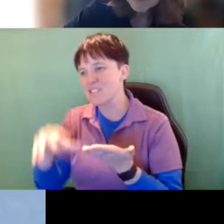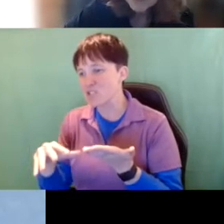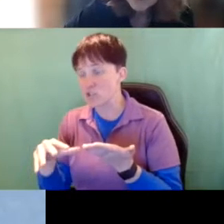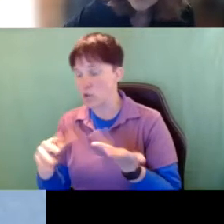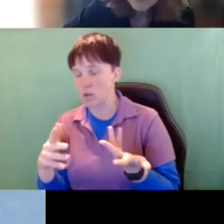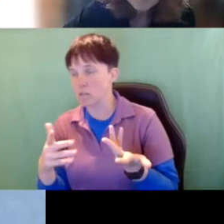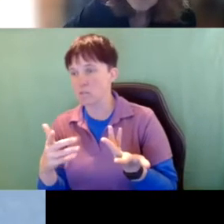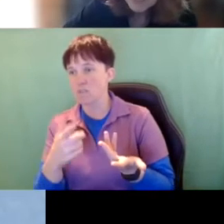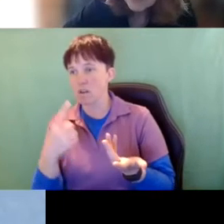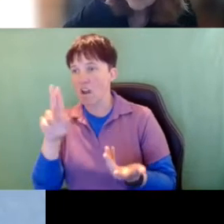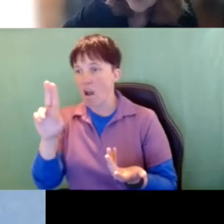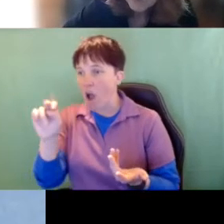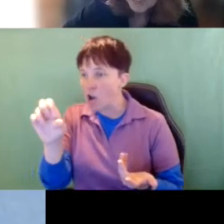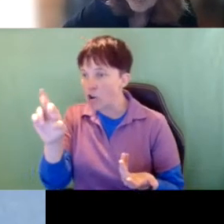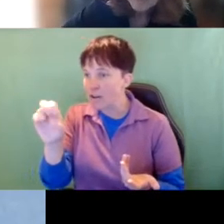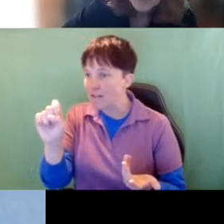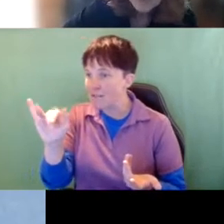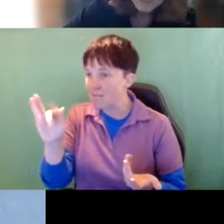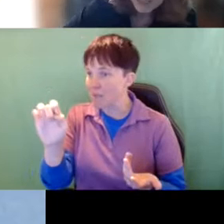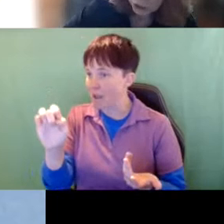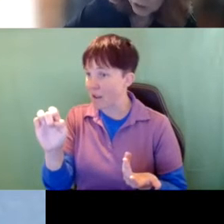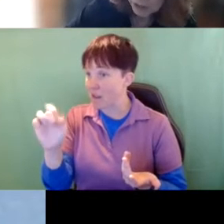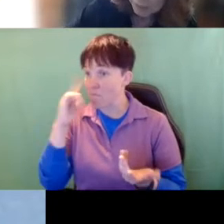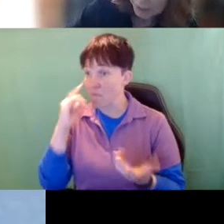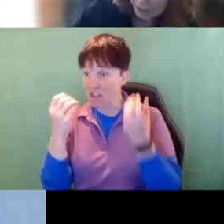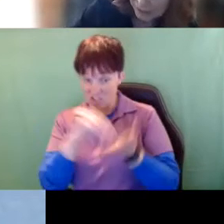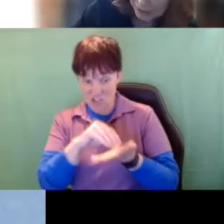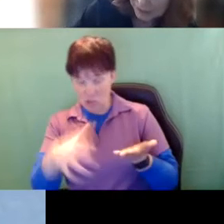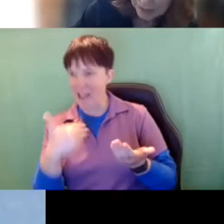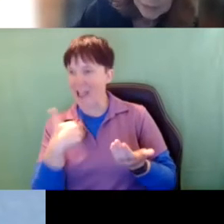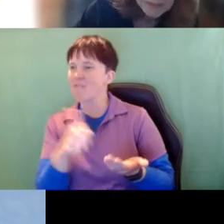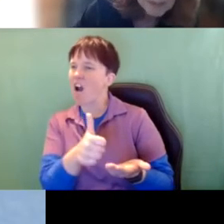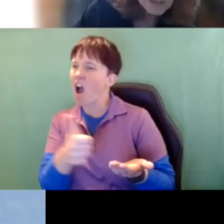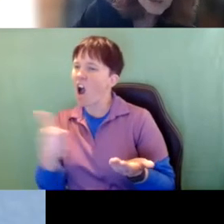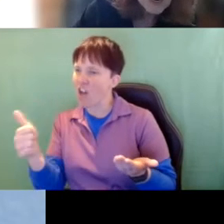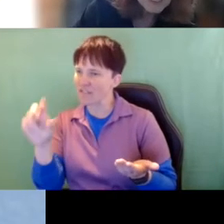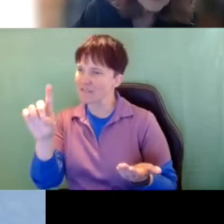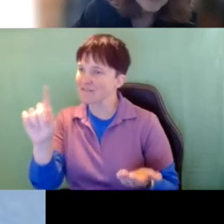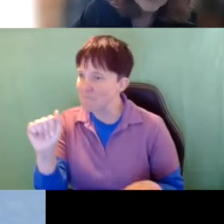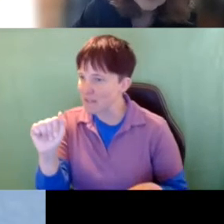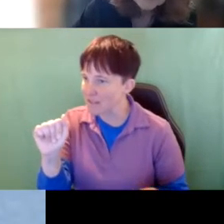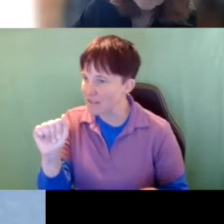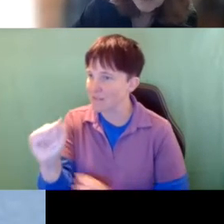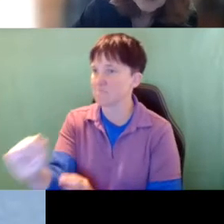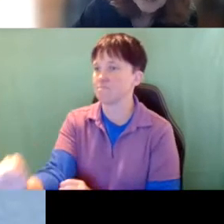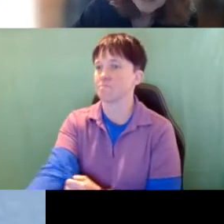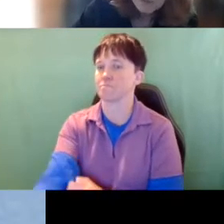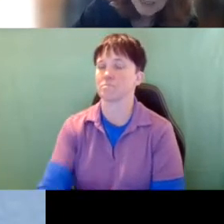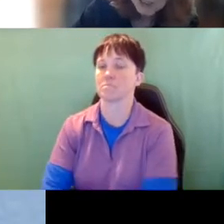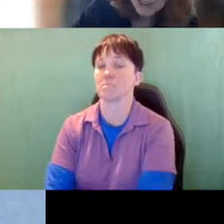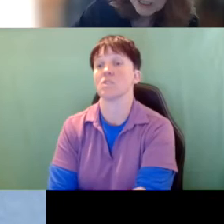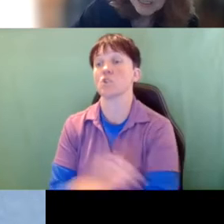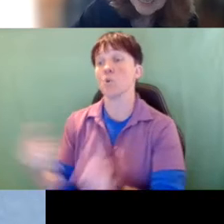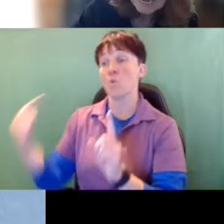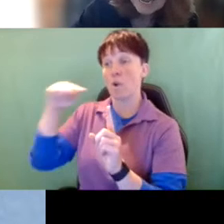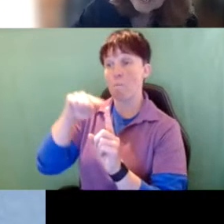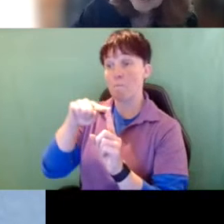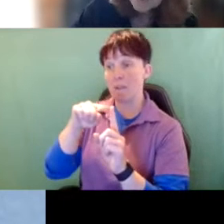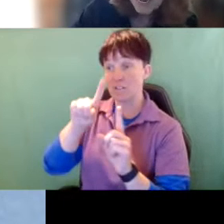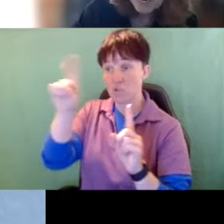because many of them have additional disabilities. So again back to this question that has to